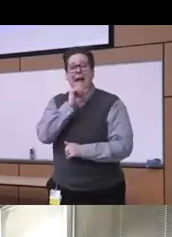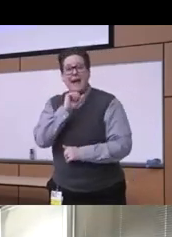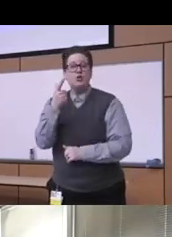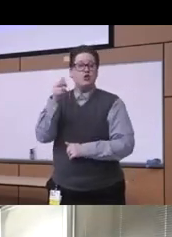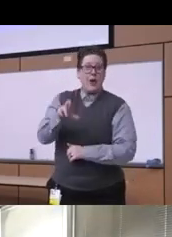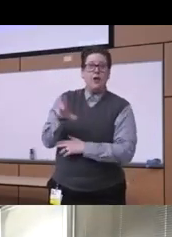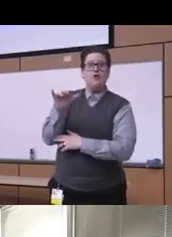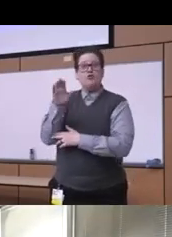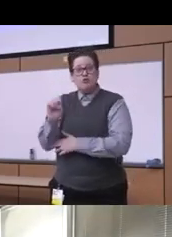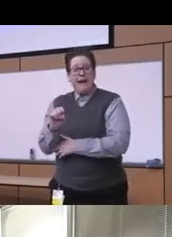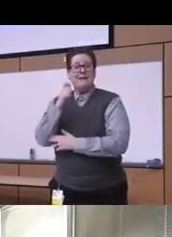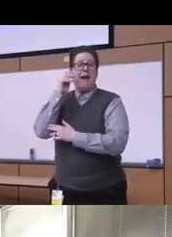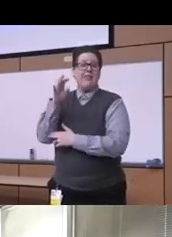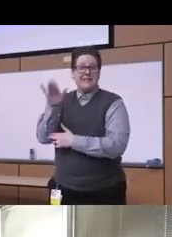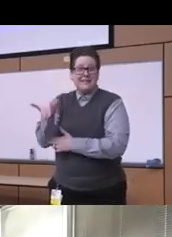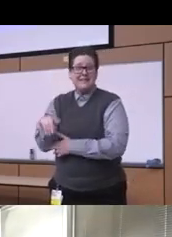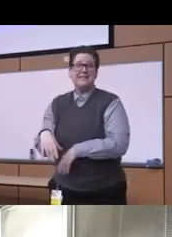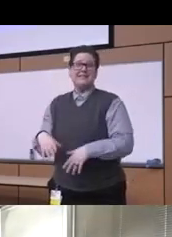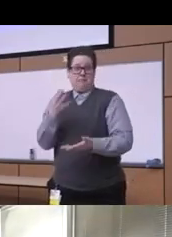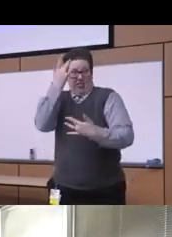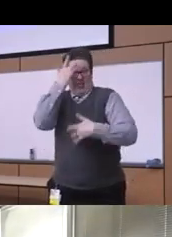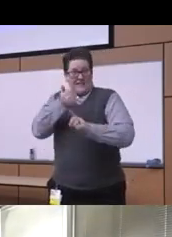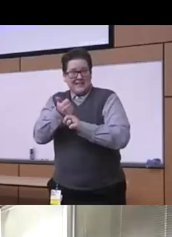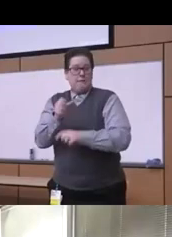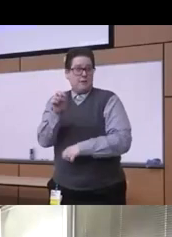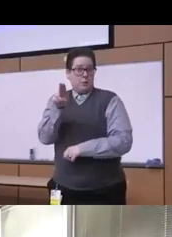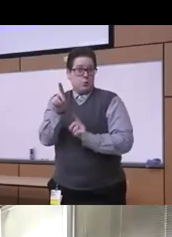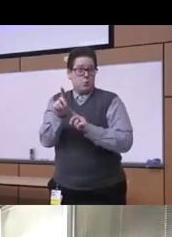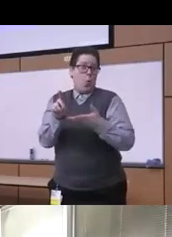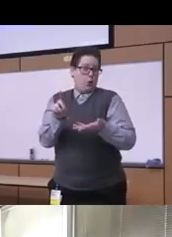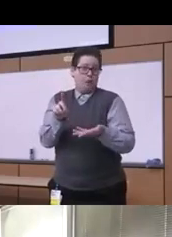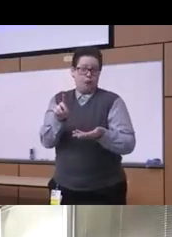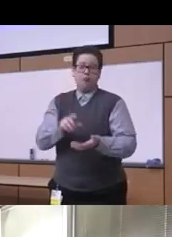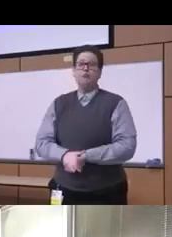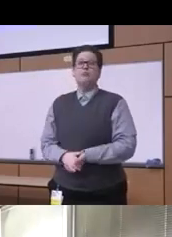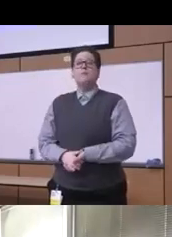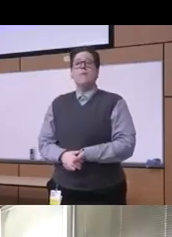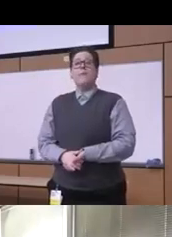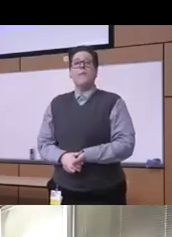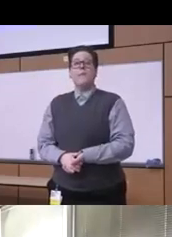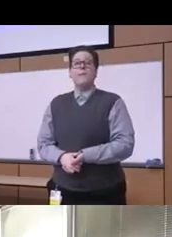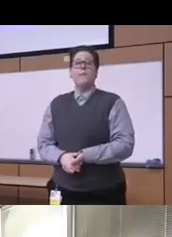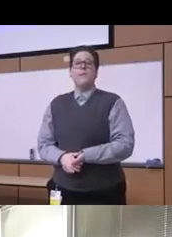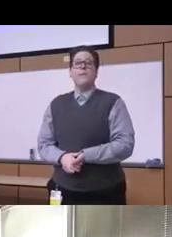ethnicity illness the illness itself substance use disorders for example or mental uh you know